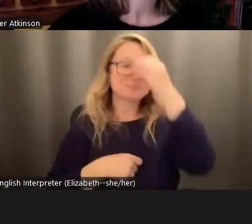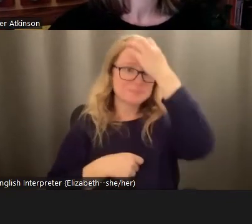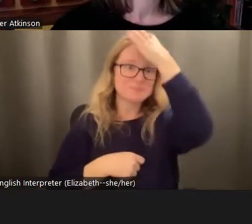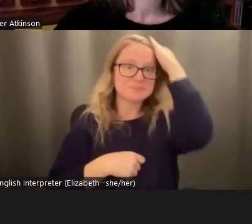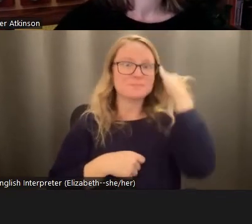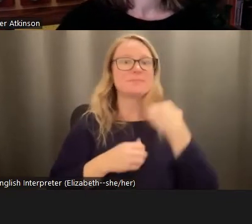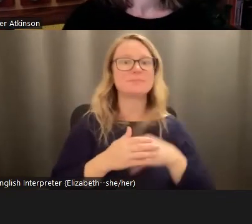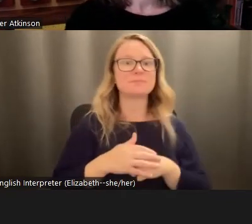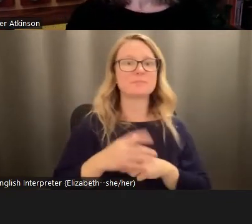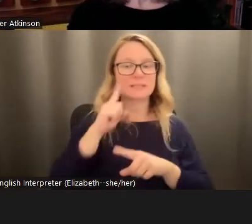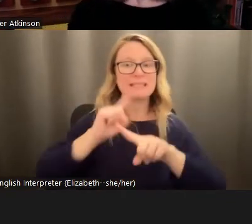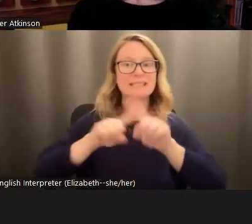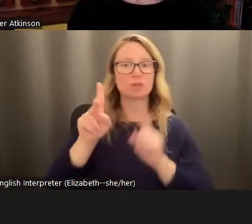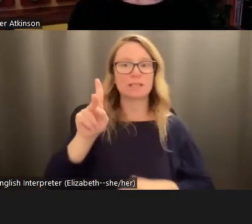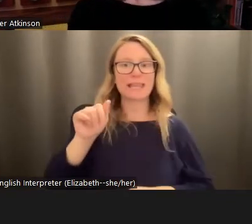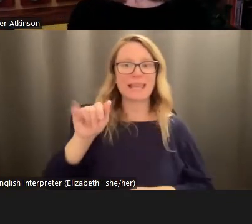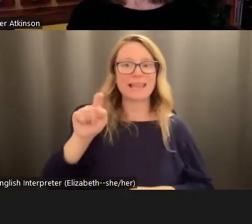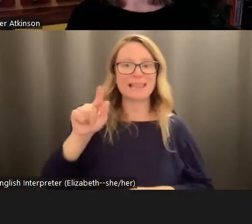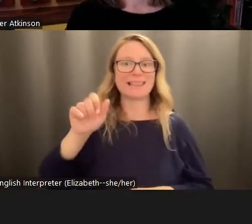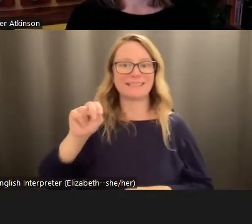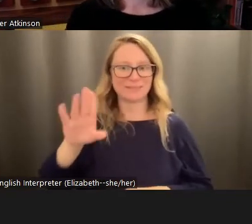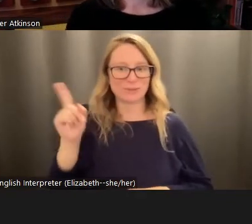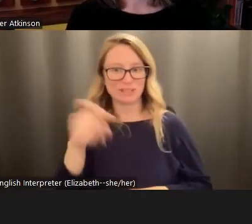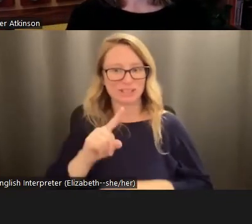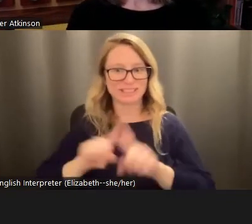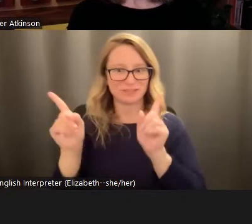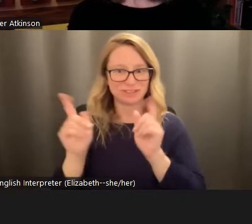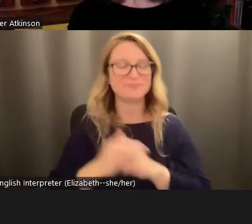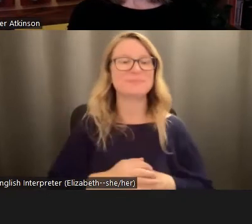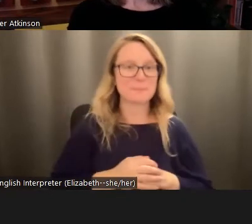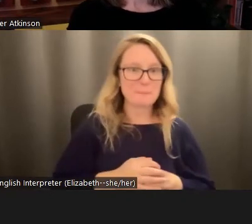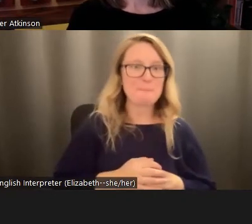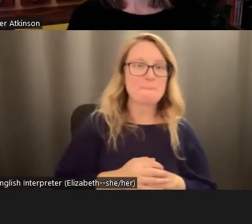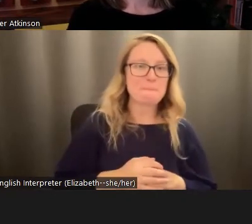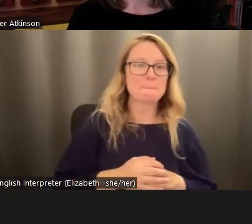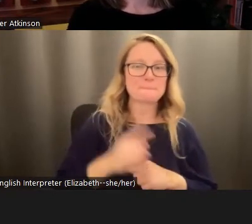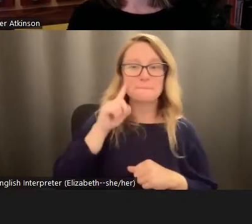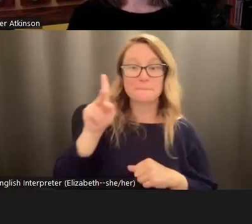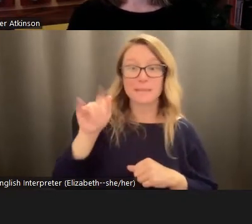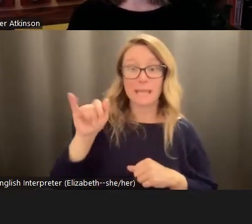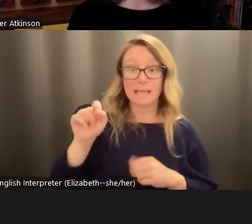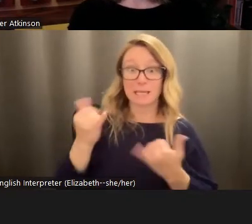I think this is a different Caitlin's question. So here, I think Caitlin's got it working. We'll do Caitlin's question